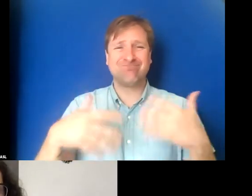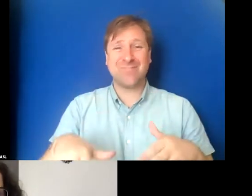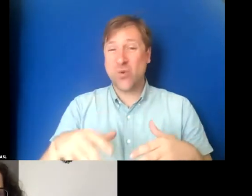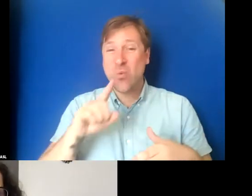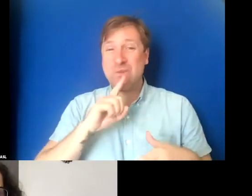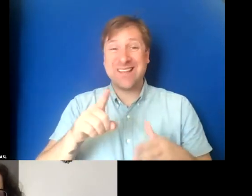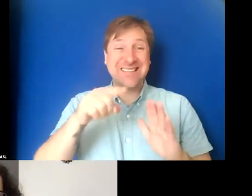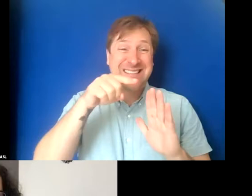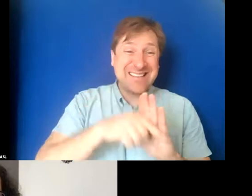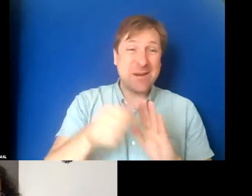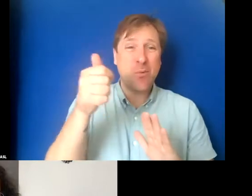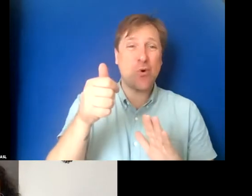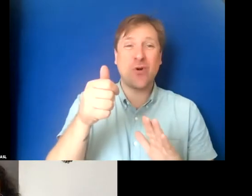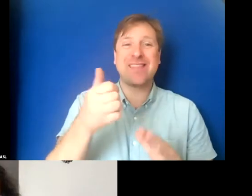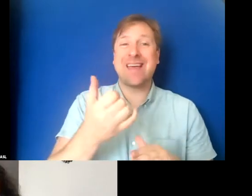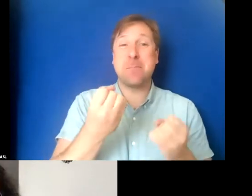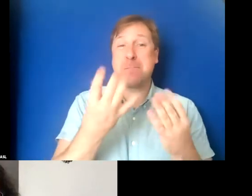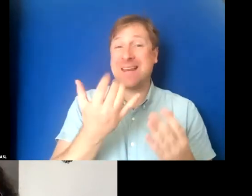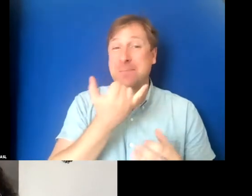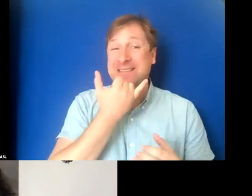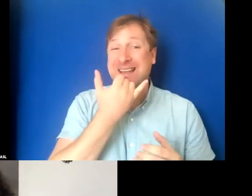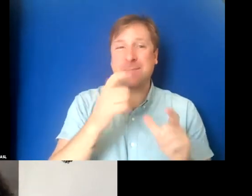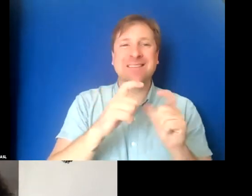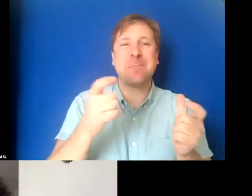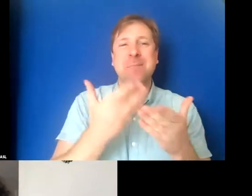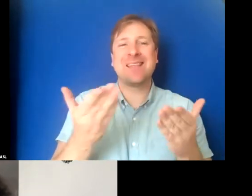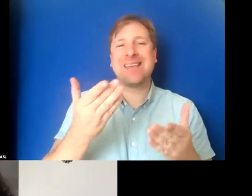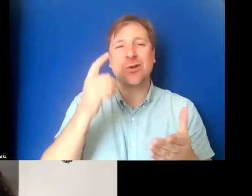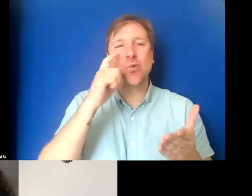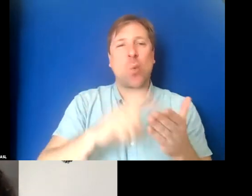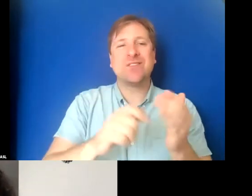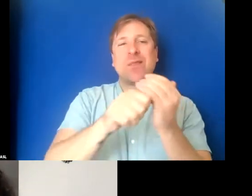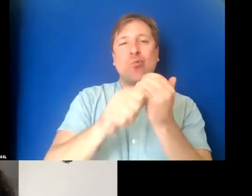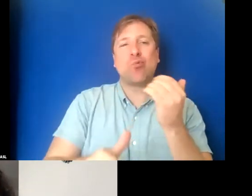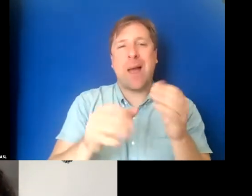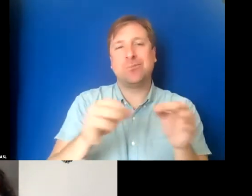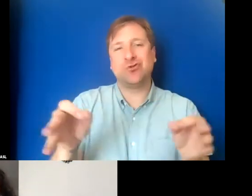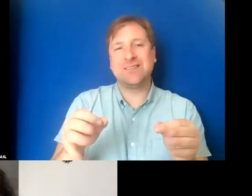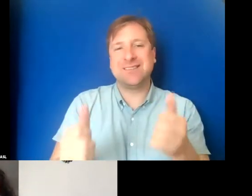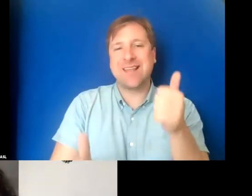deeper than just countless typos, because that's the big thing you see in craptions. And then most